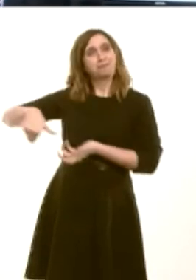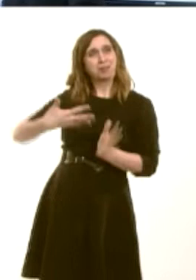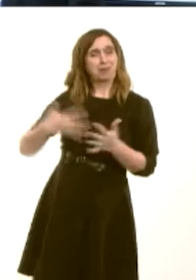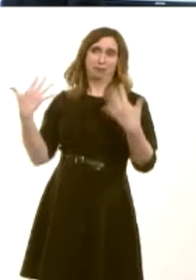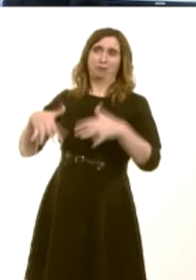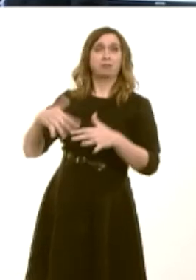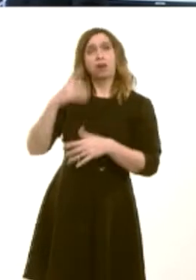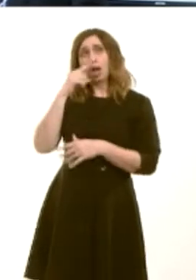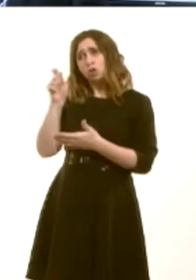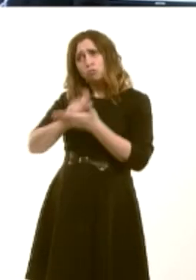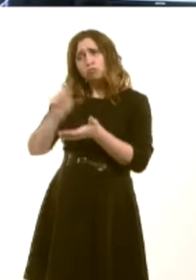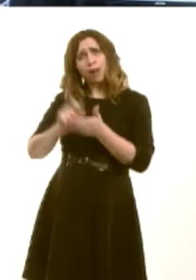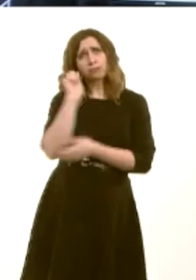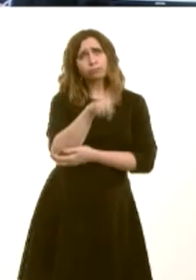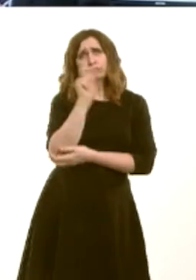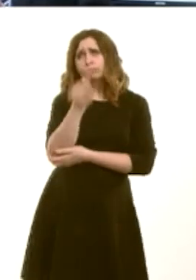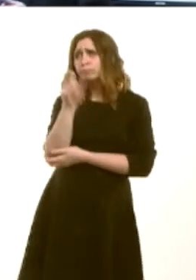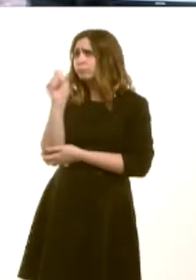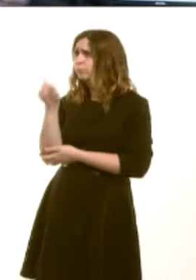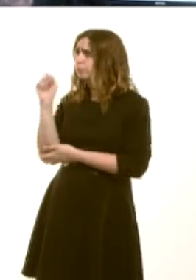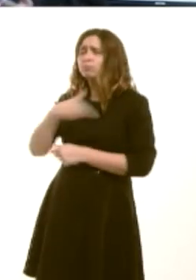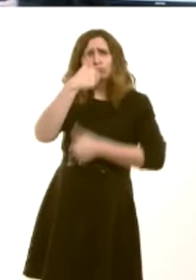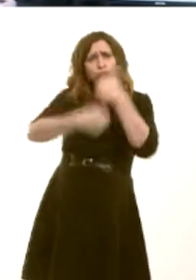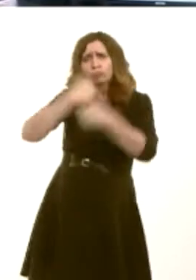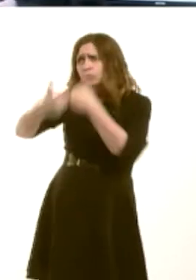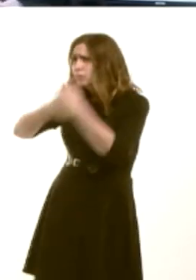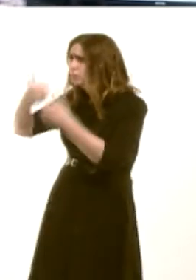those students to congratulate them on their achievement? Do you actually recognise the